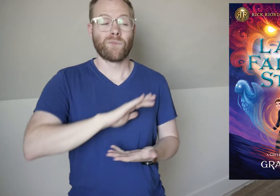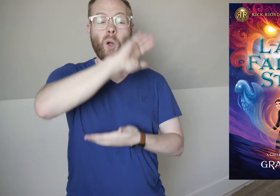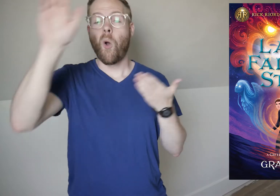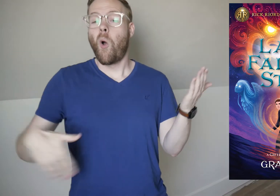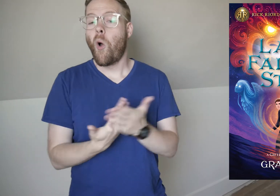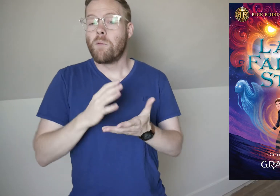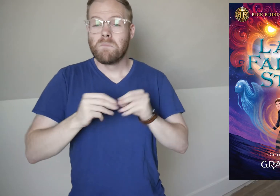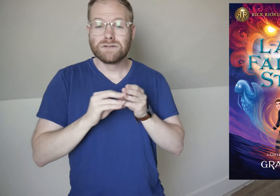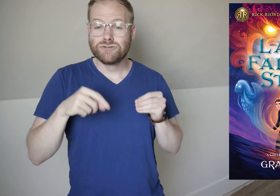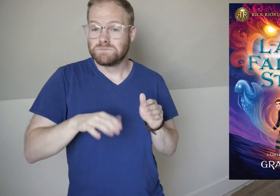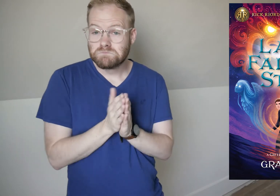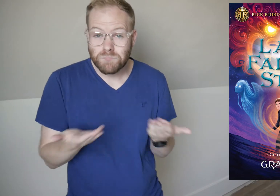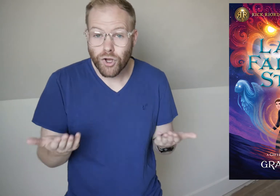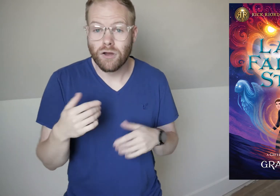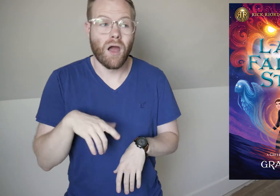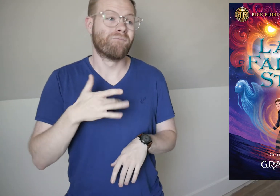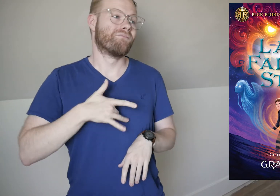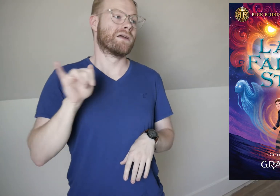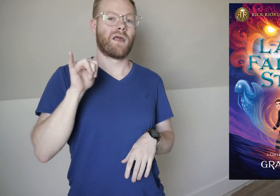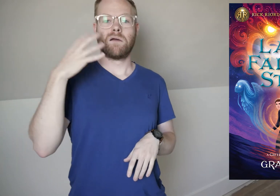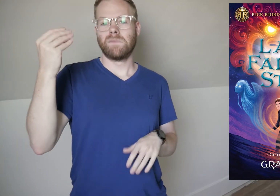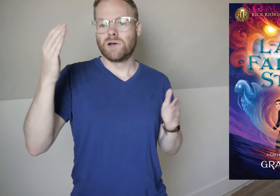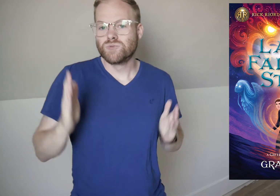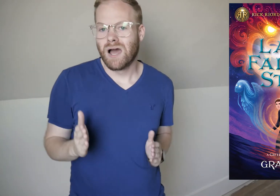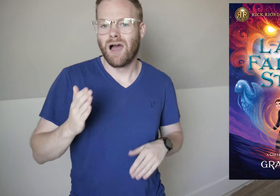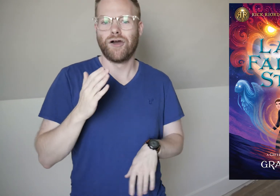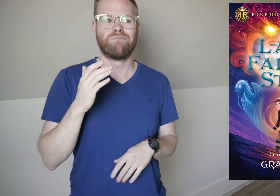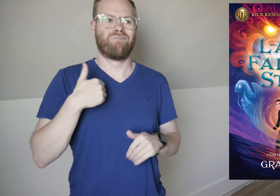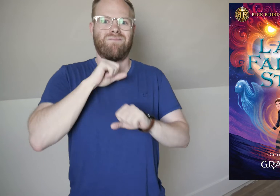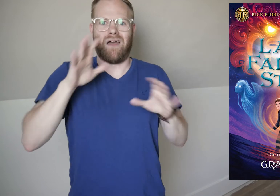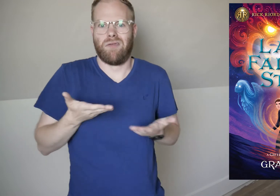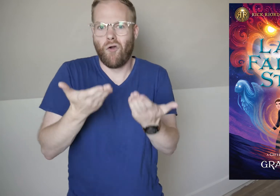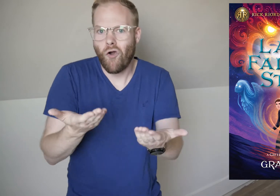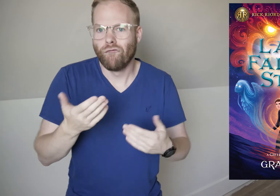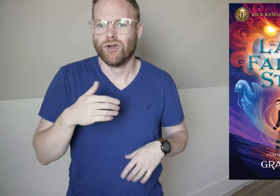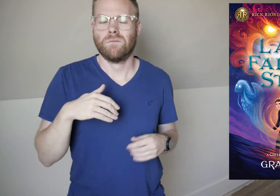The whole message of this book—feeling like an outsider and having nothing to offer,